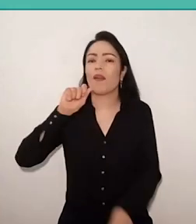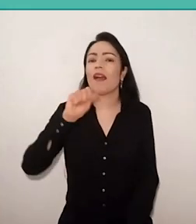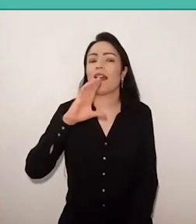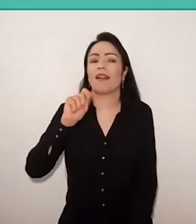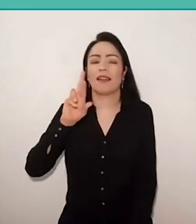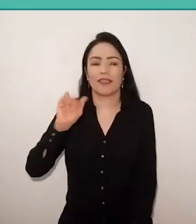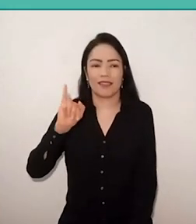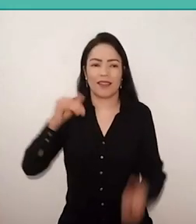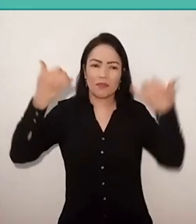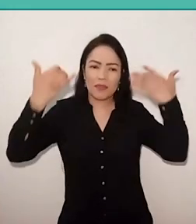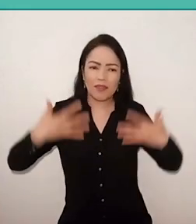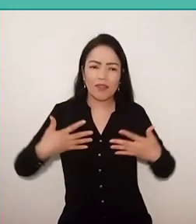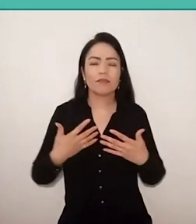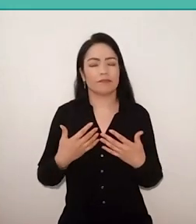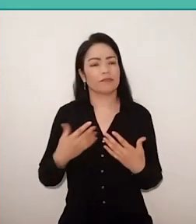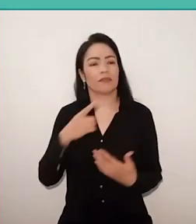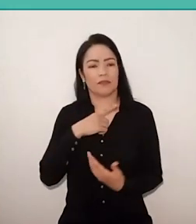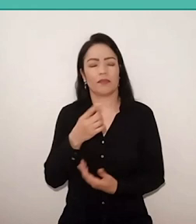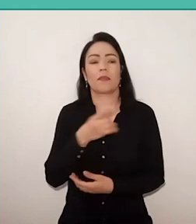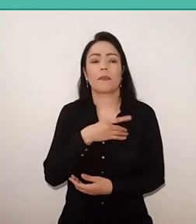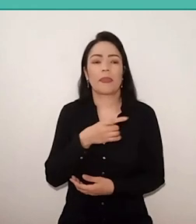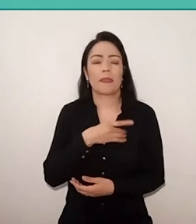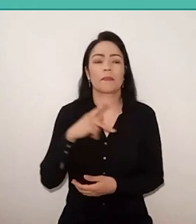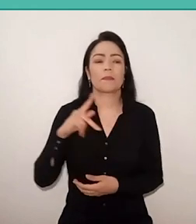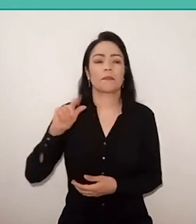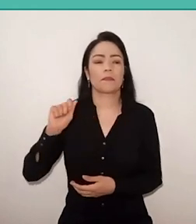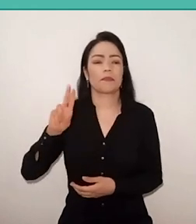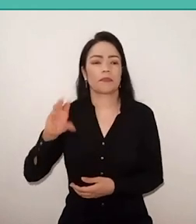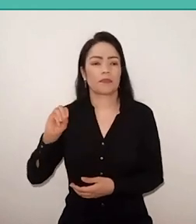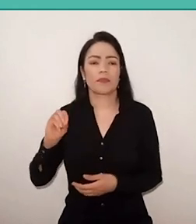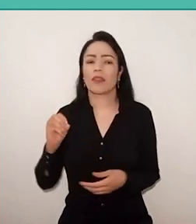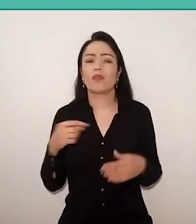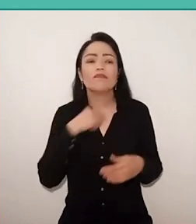I mean, there is a certain fear of Paulo Freire, because there is no way to apply the freirian methodology of education